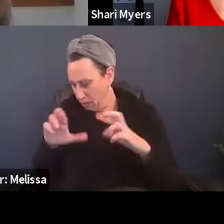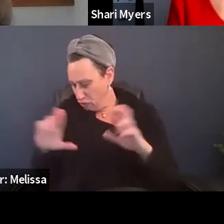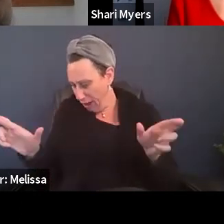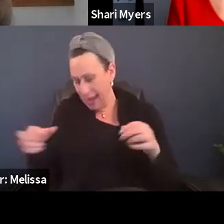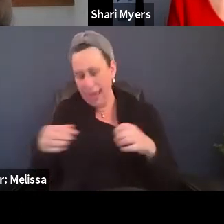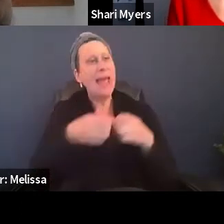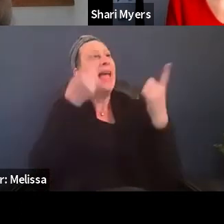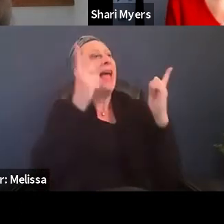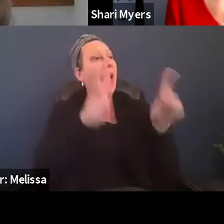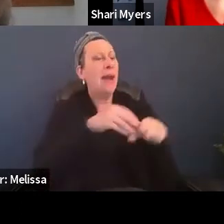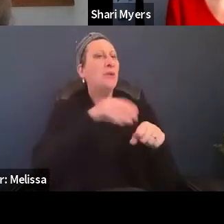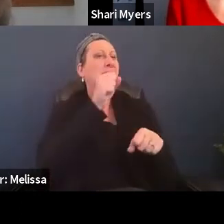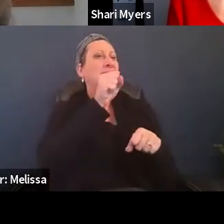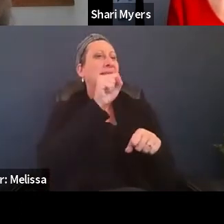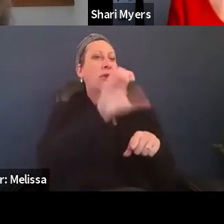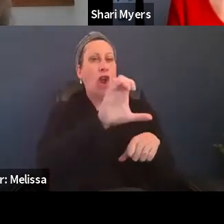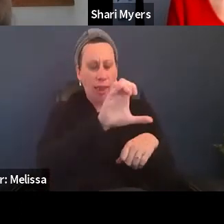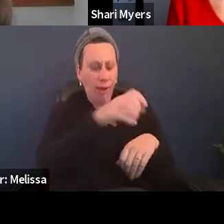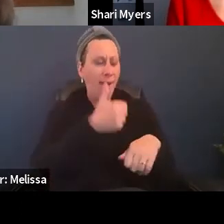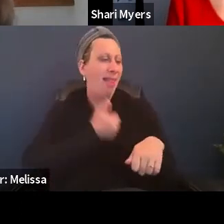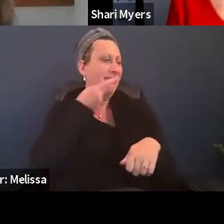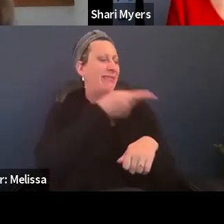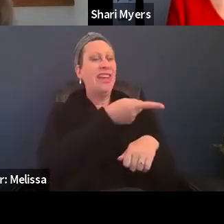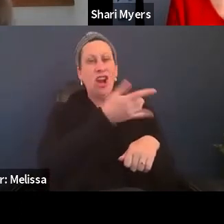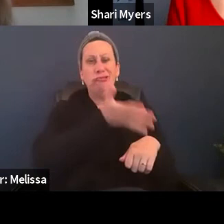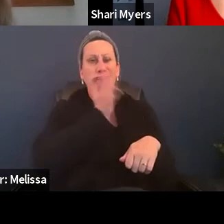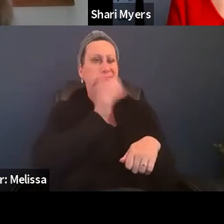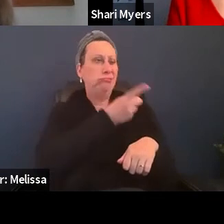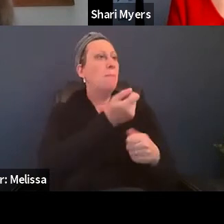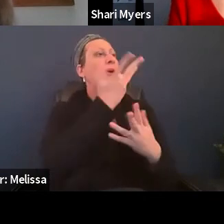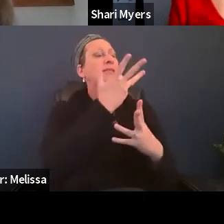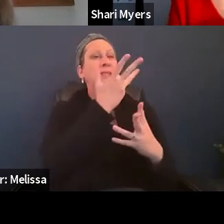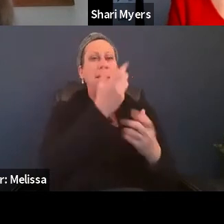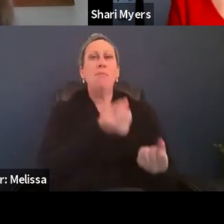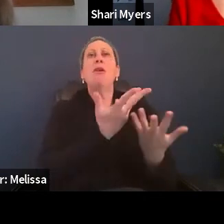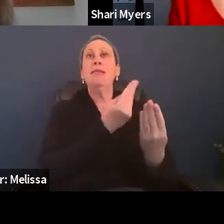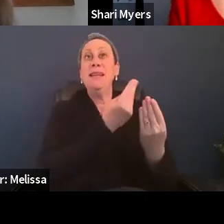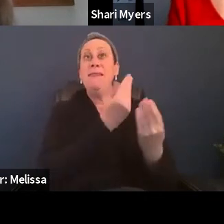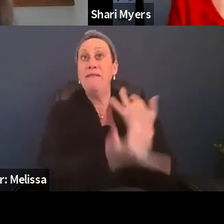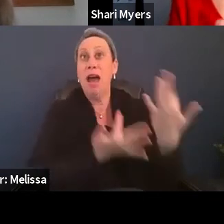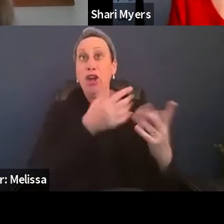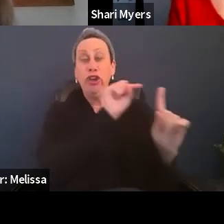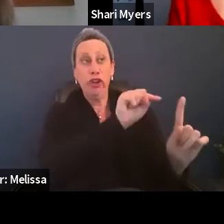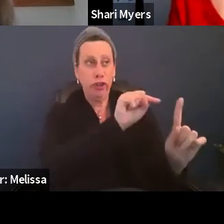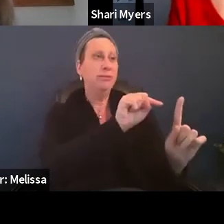in Charleston, South Carolina where I lived at the time and I watched as all of the people who came from this apartment complex,